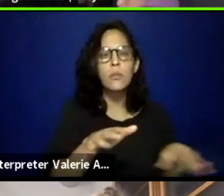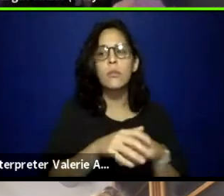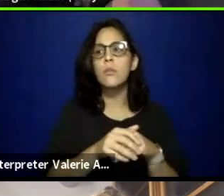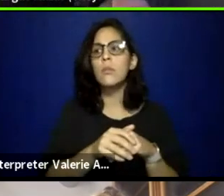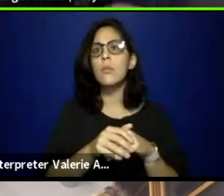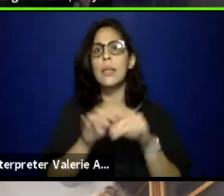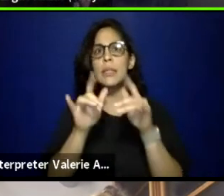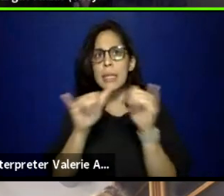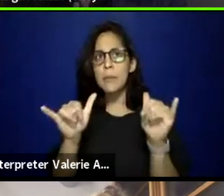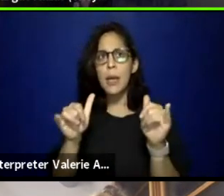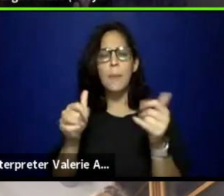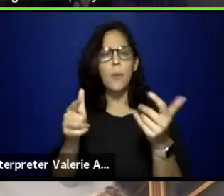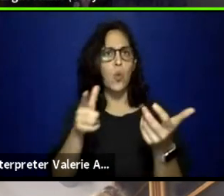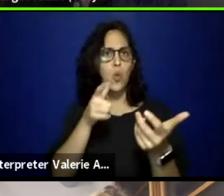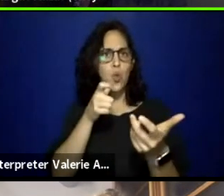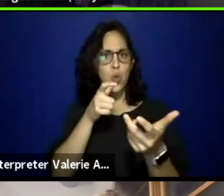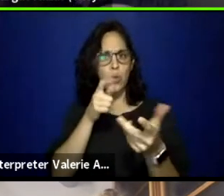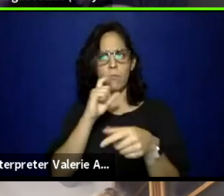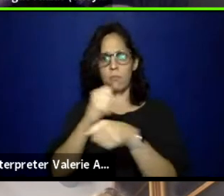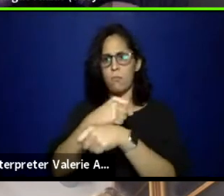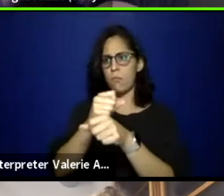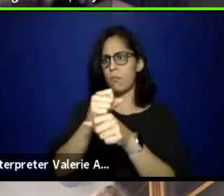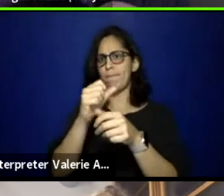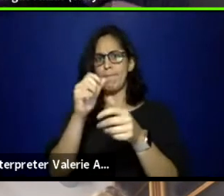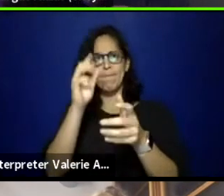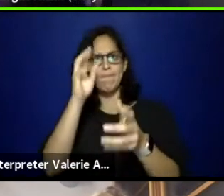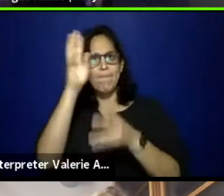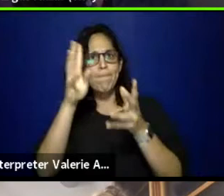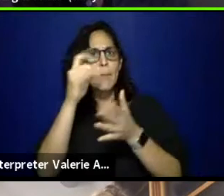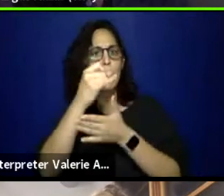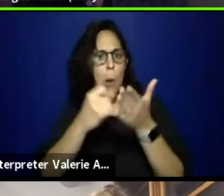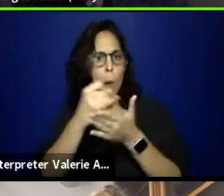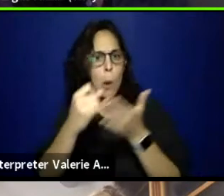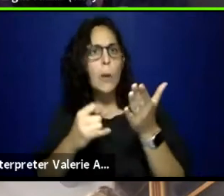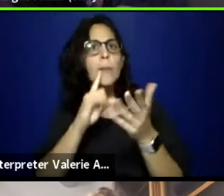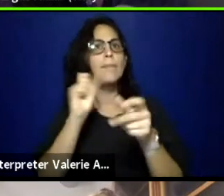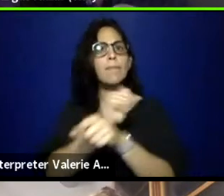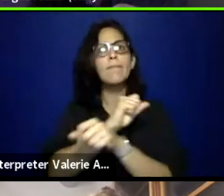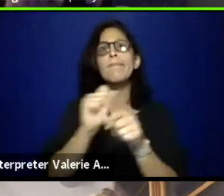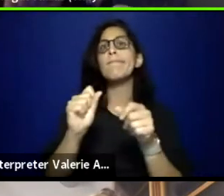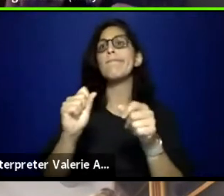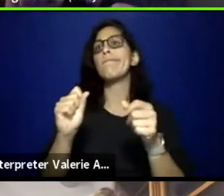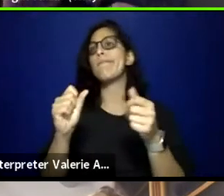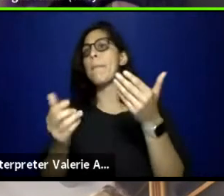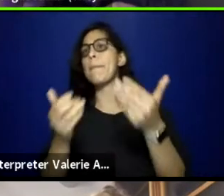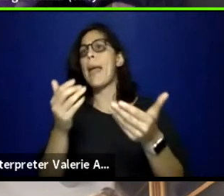the button in equity, who are the folks that are on the front line, who are the folks that also